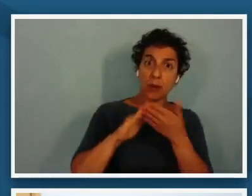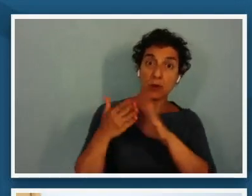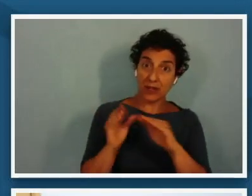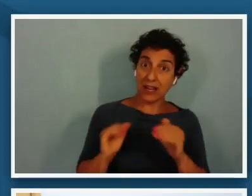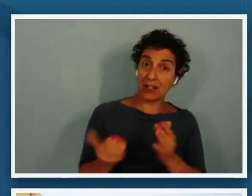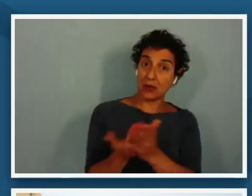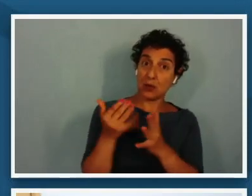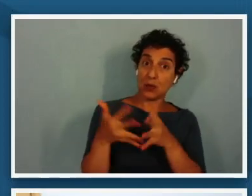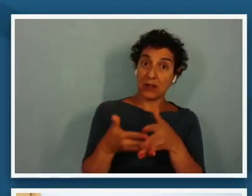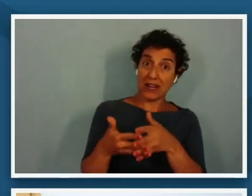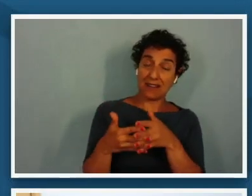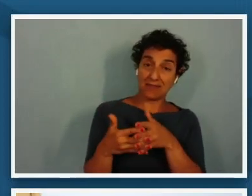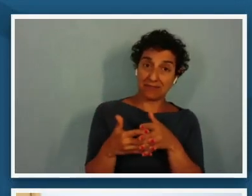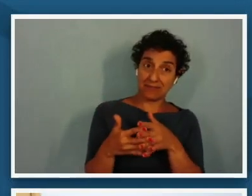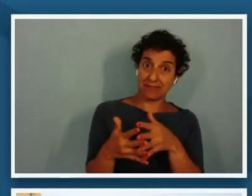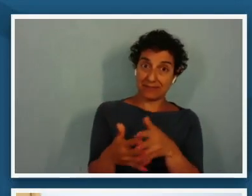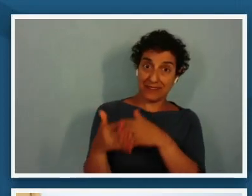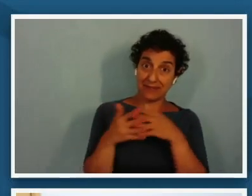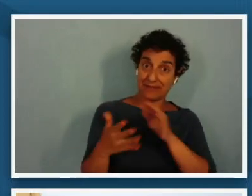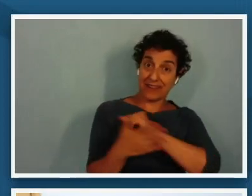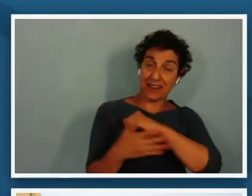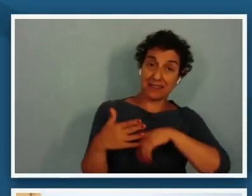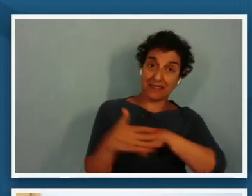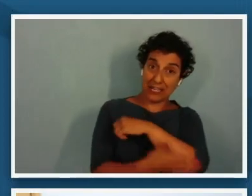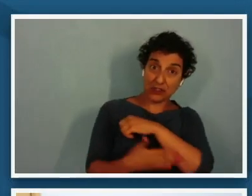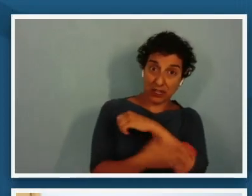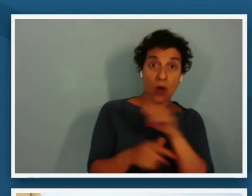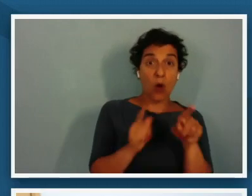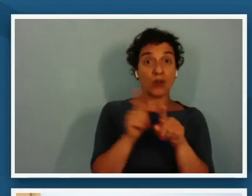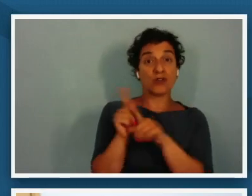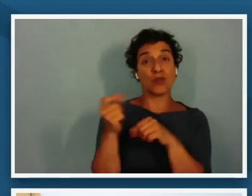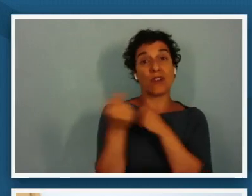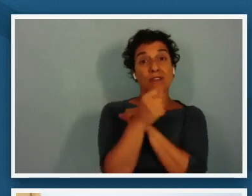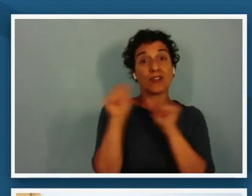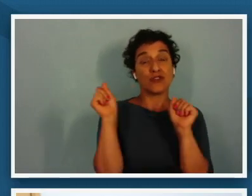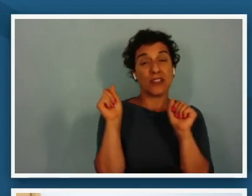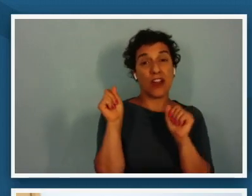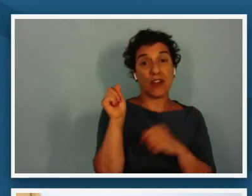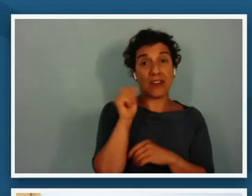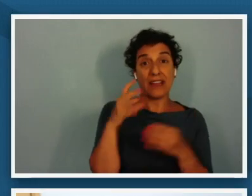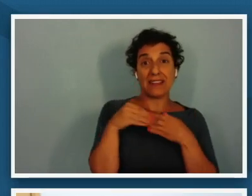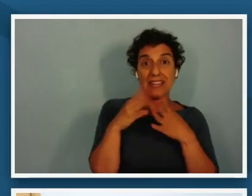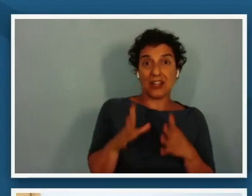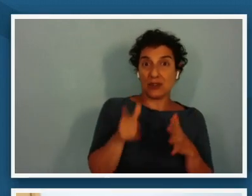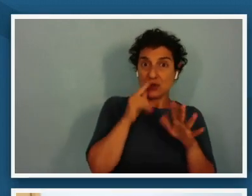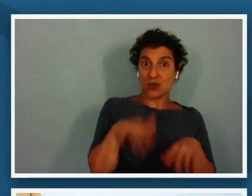meet the revolutionary leaders who took a seat at the table in all levels of